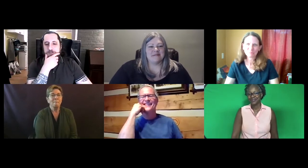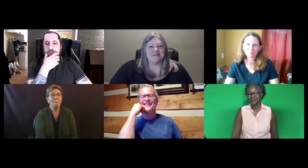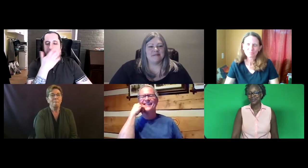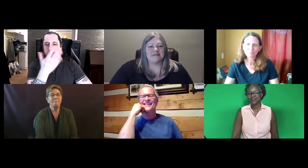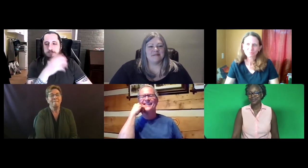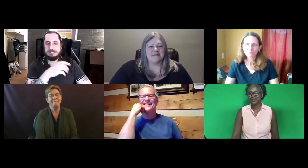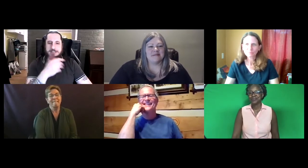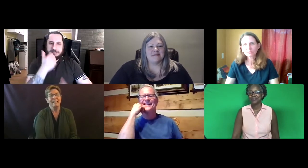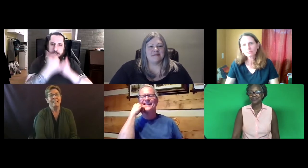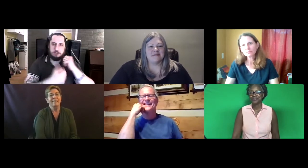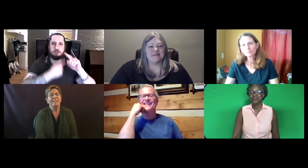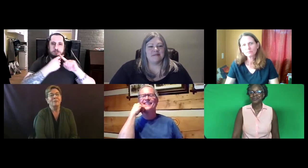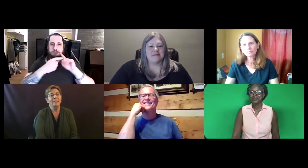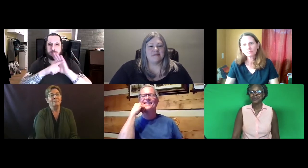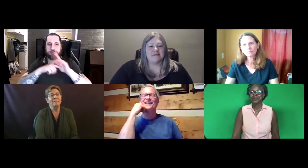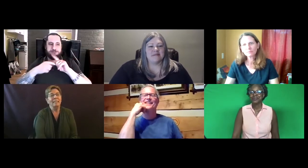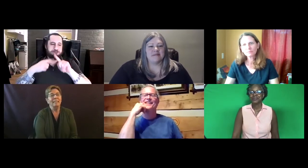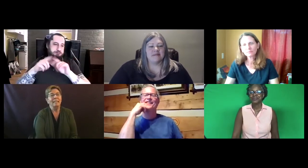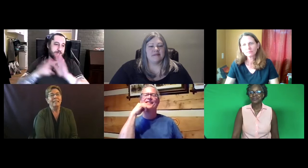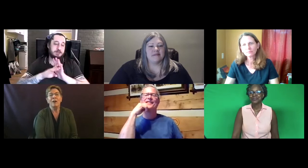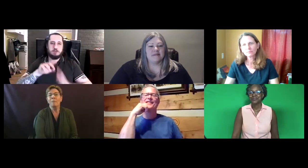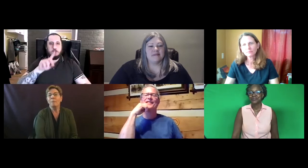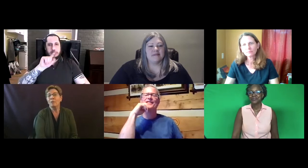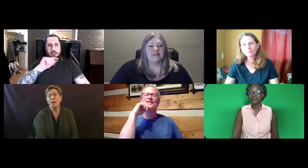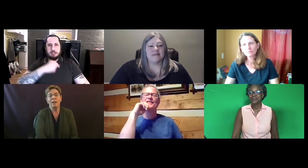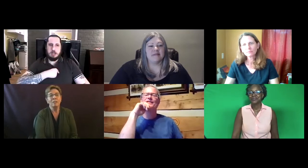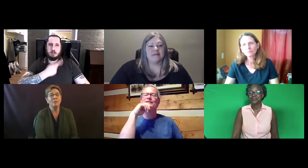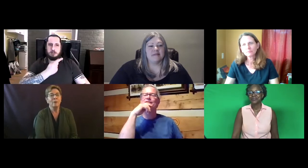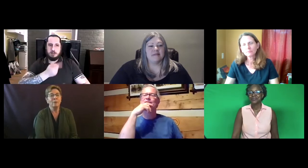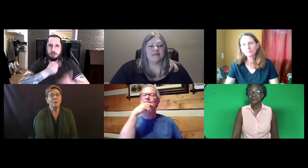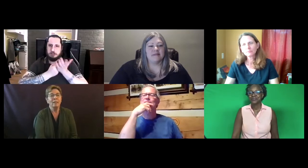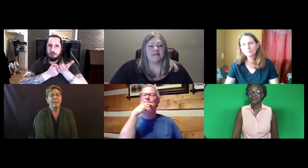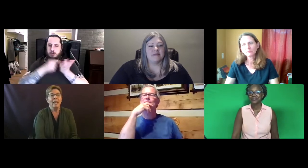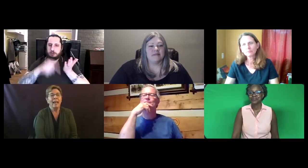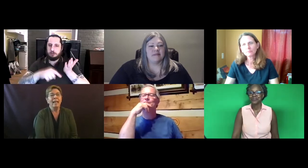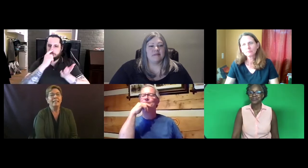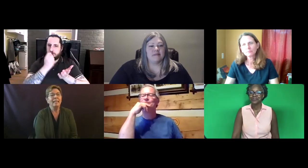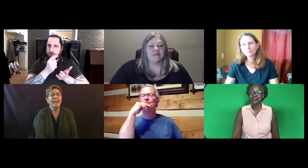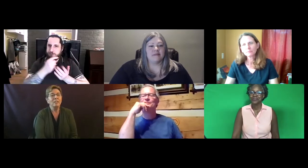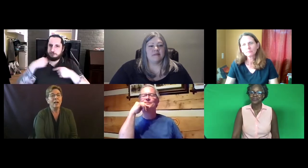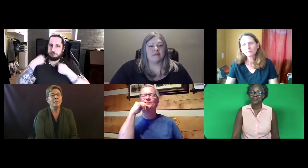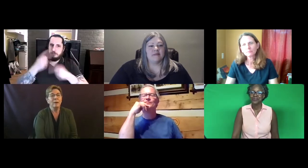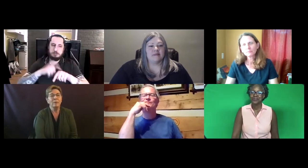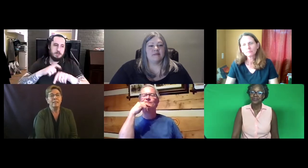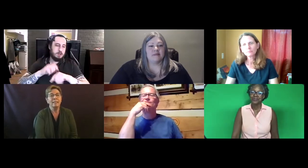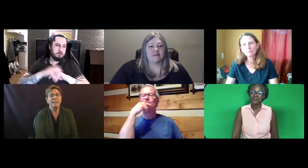Well, there are pros and cons to both. And Katie and I talked about this.